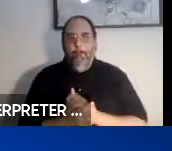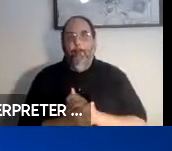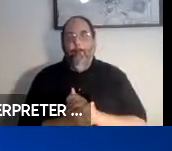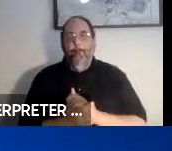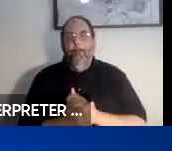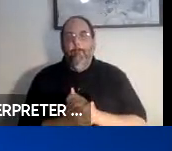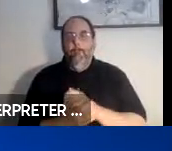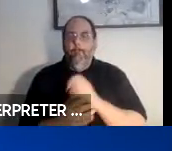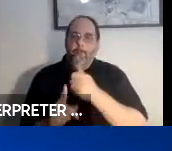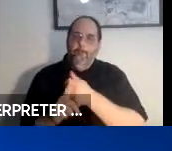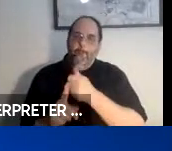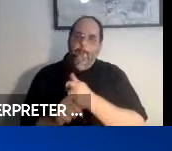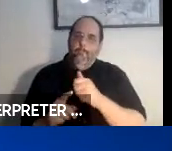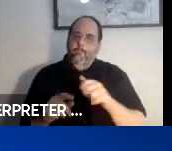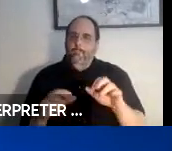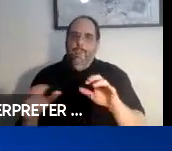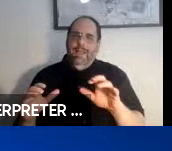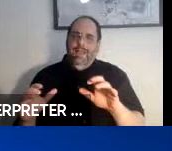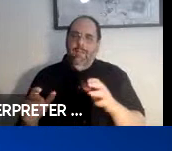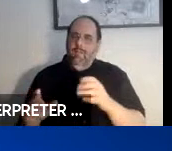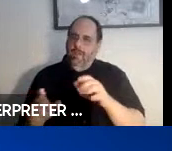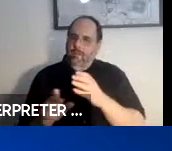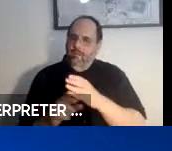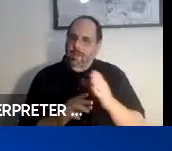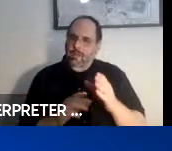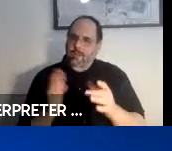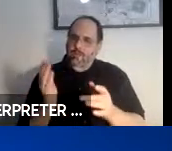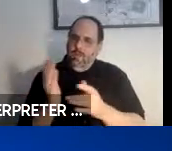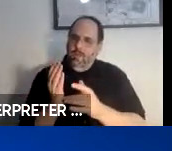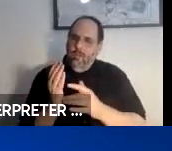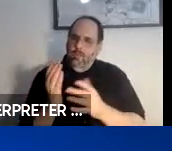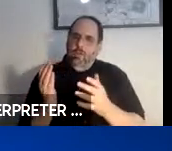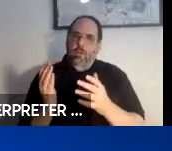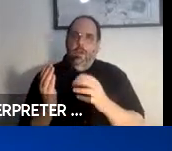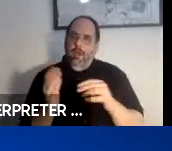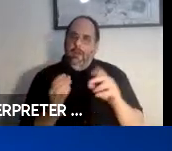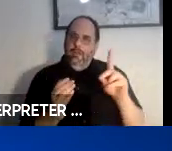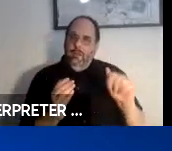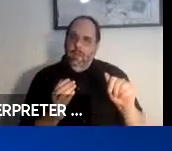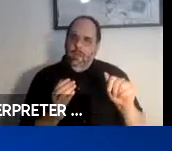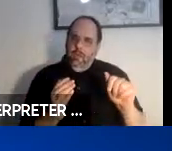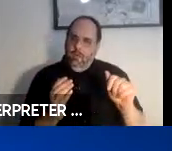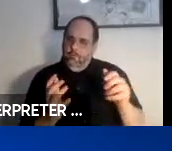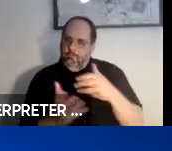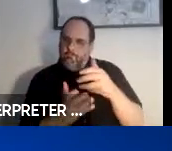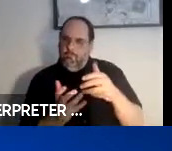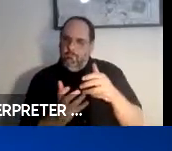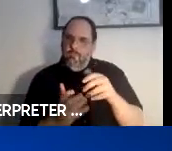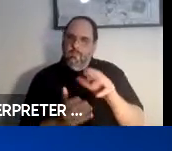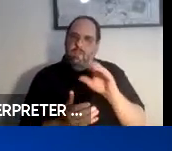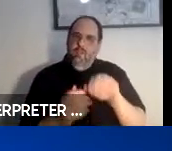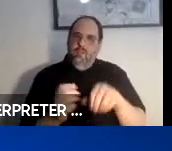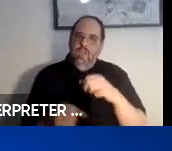He has been active in the field of technology and disability for 50 years. And was a pioneer